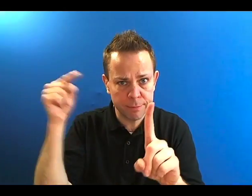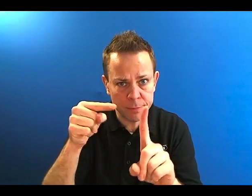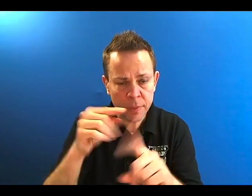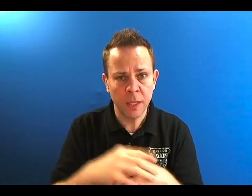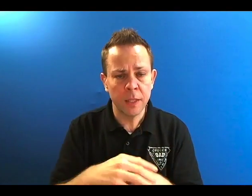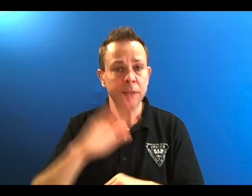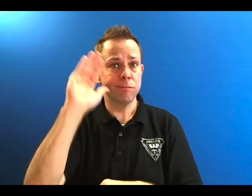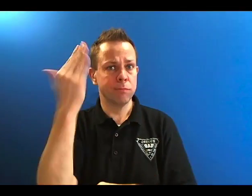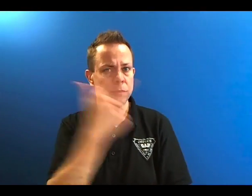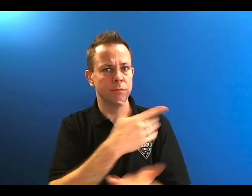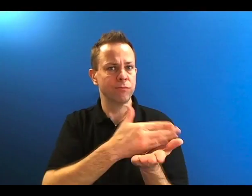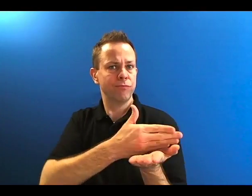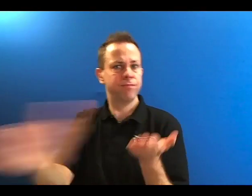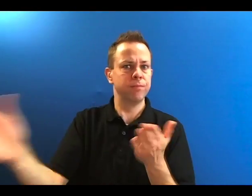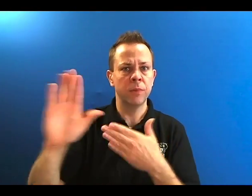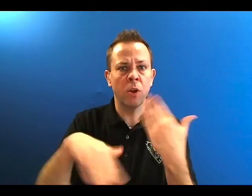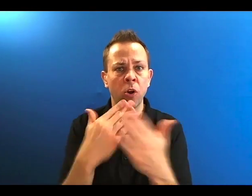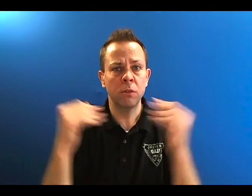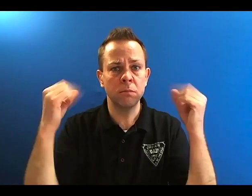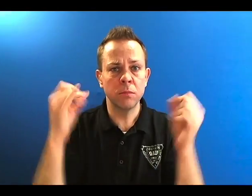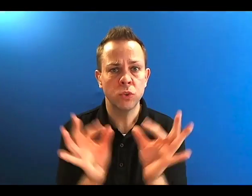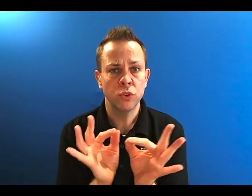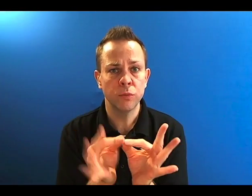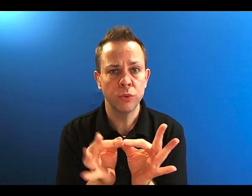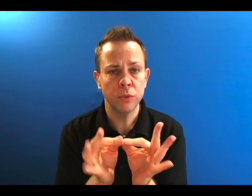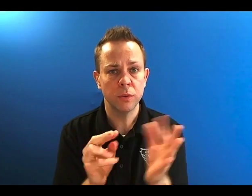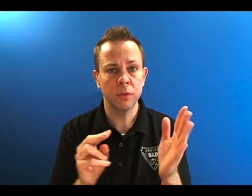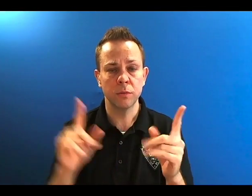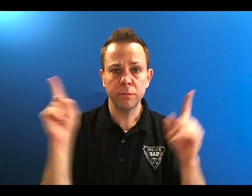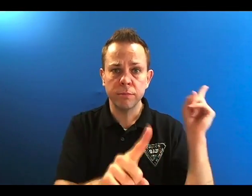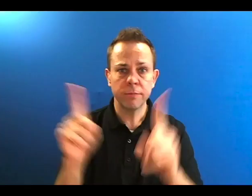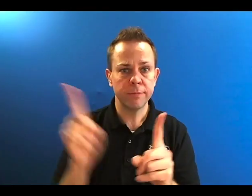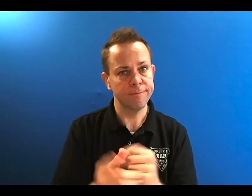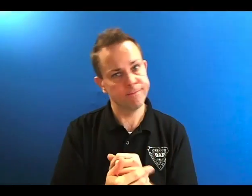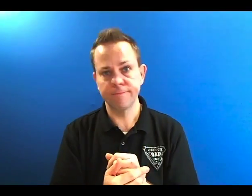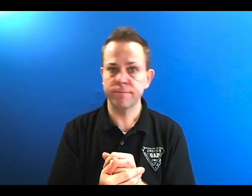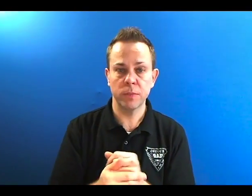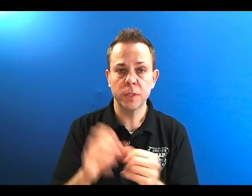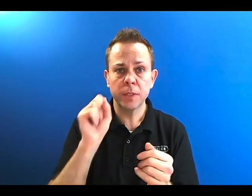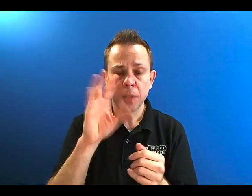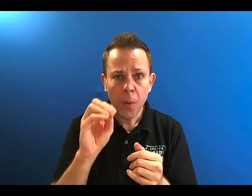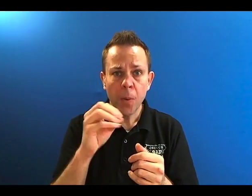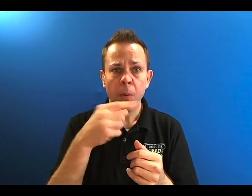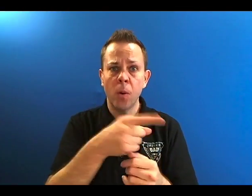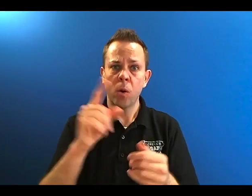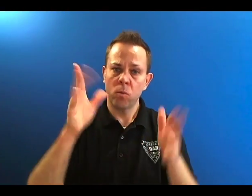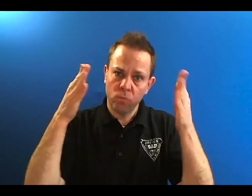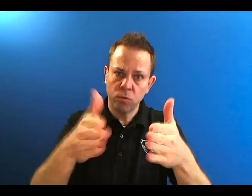It is alleged that this hospital significantly reduced their use of onsite interpreters and now focus entirely on